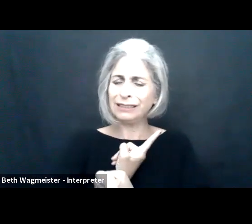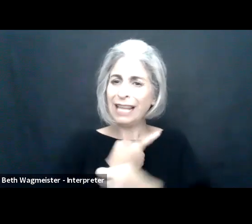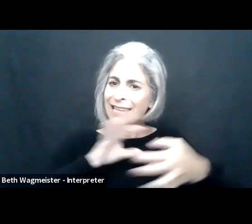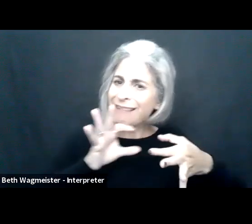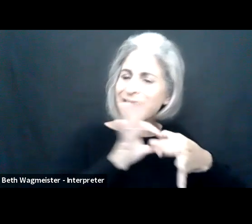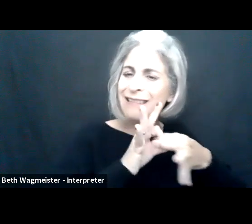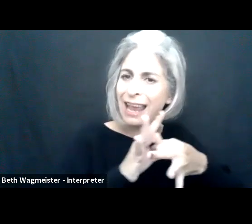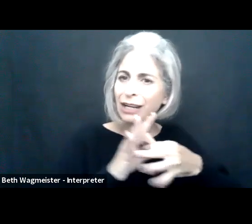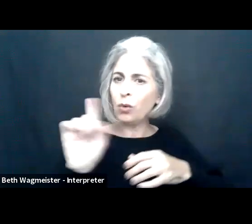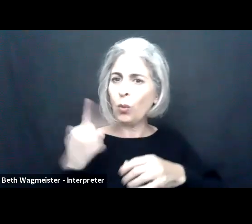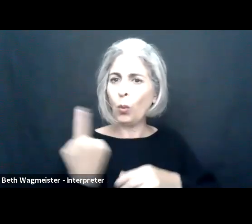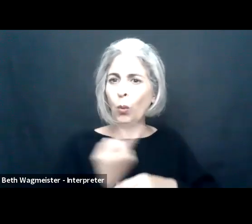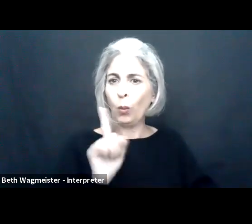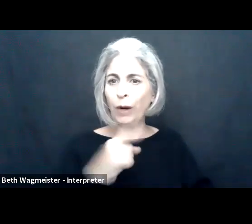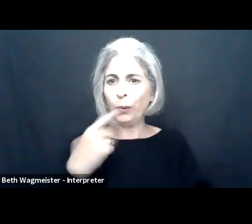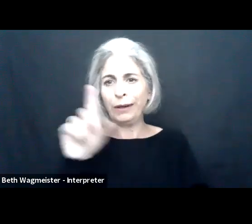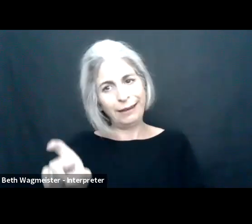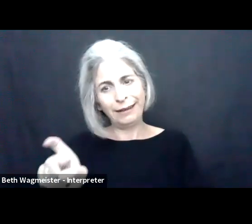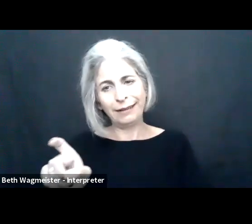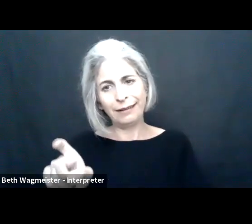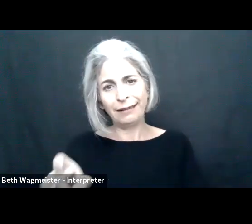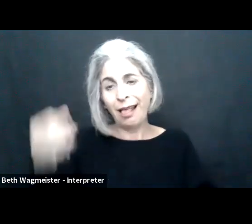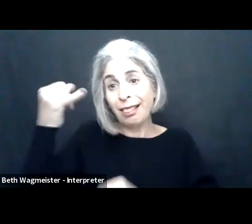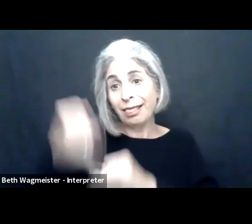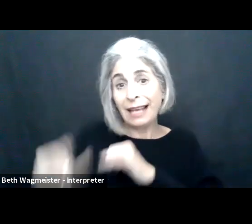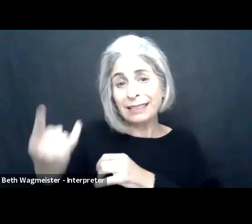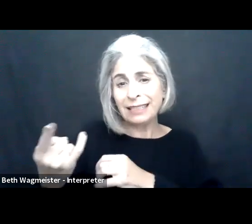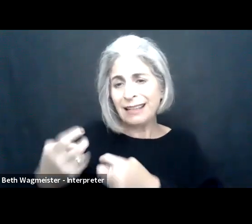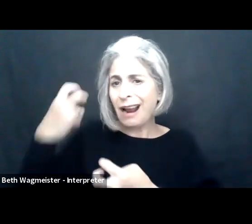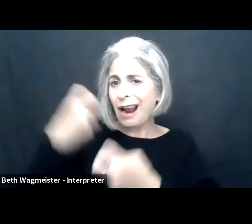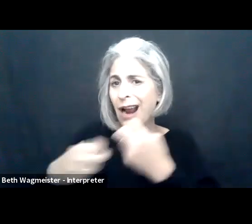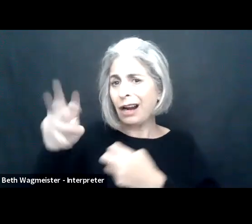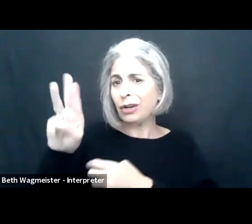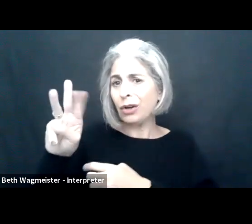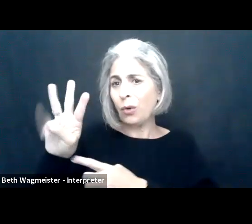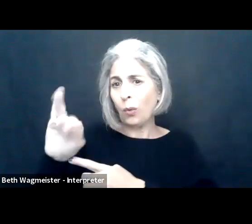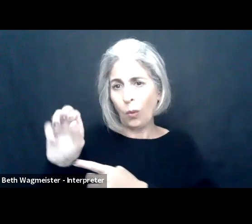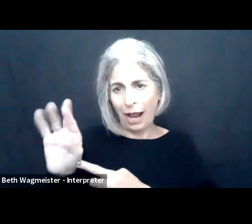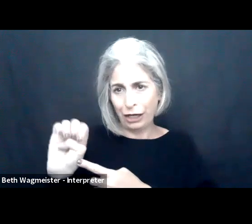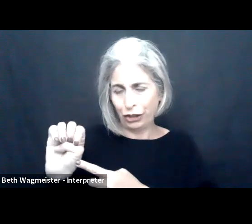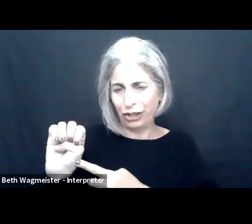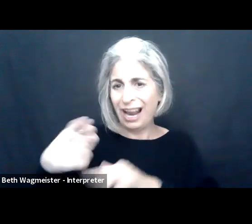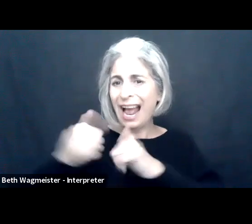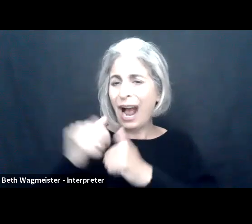off our laptops in the world we're struggling to connect and support us in making those connections where we need to.